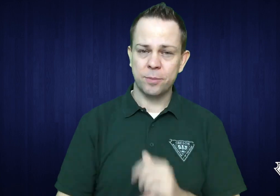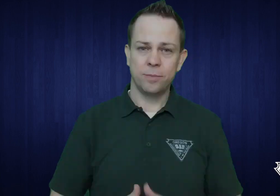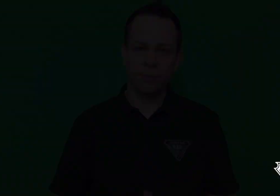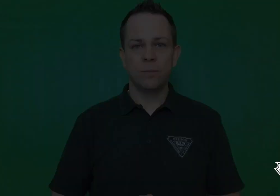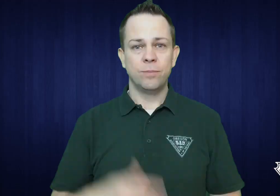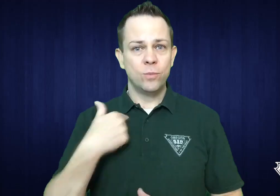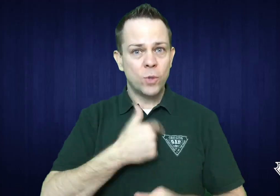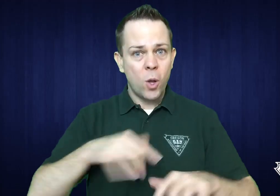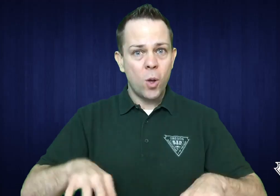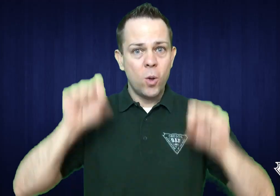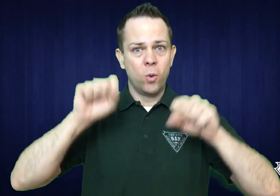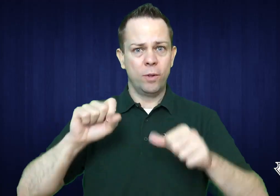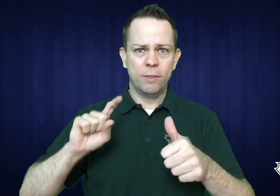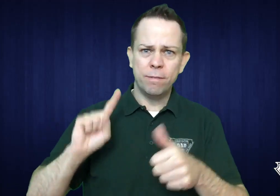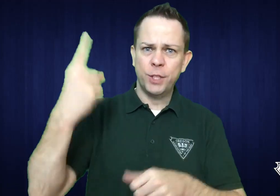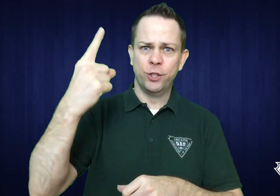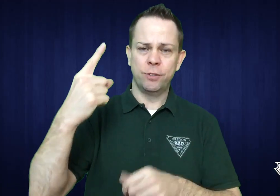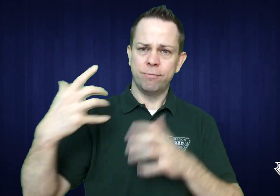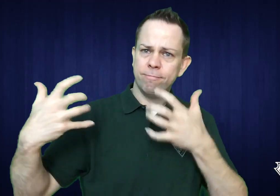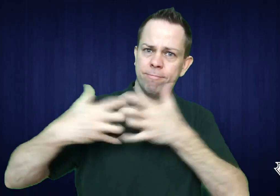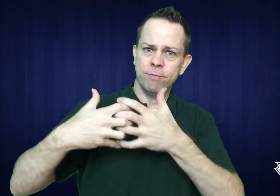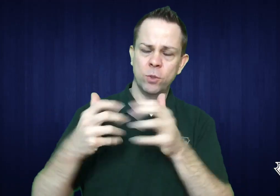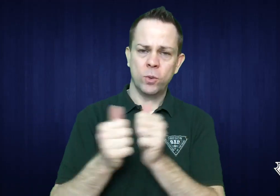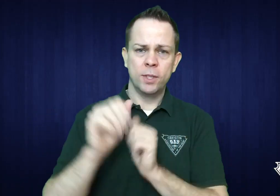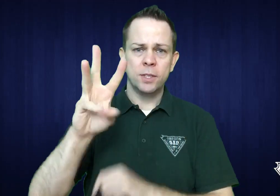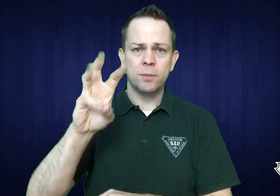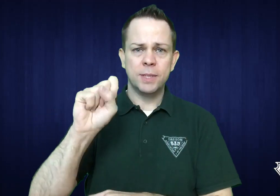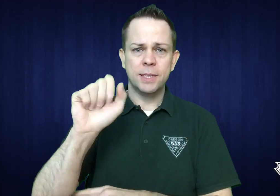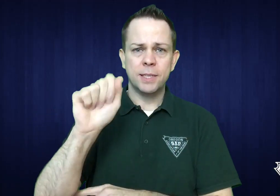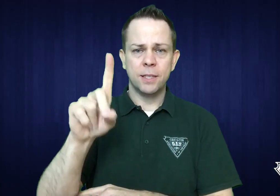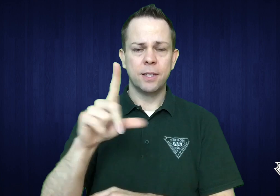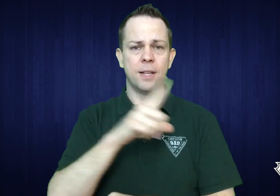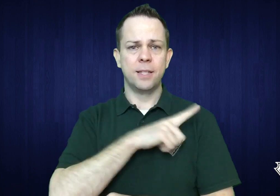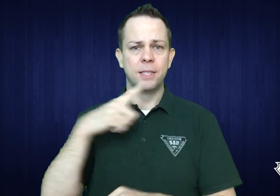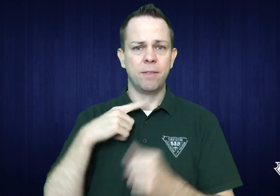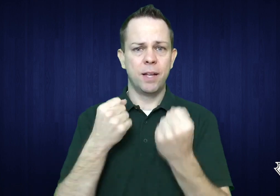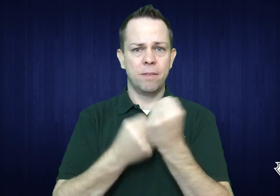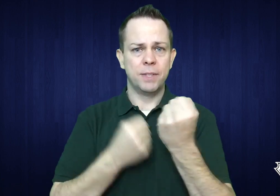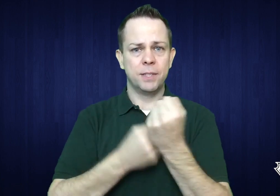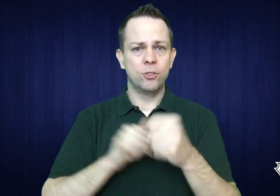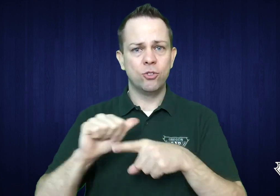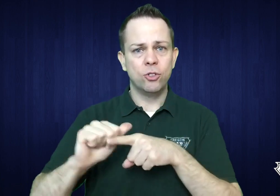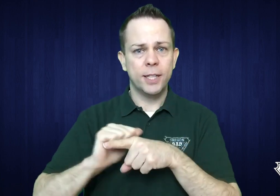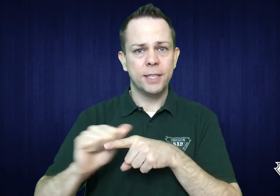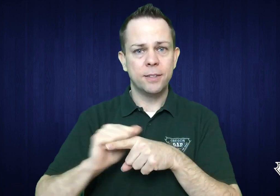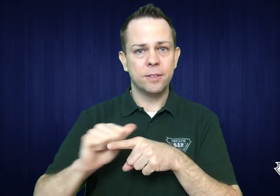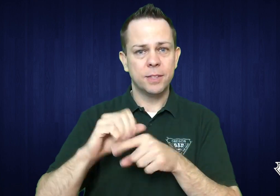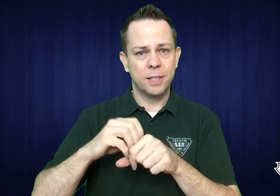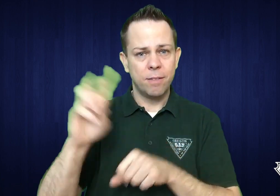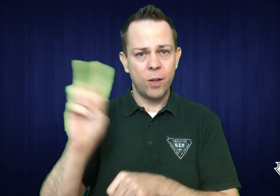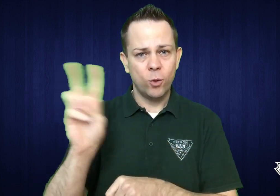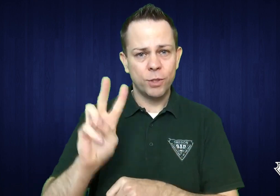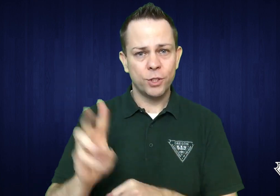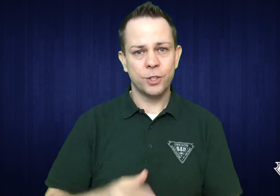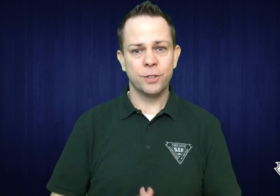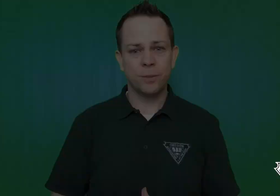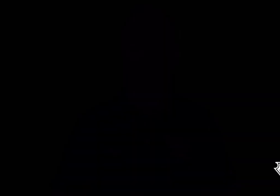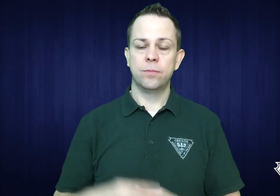We hosted the first collaboration with WSAD for legislative advocacy training in Vancouver.